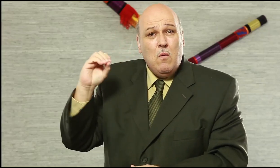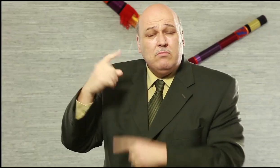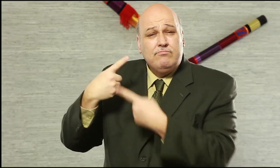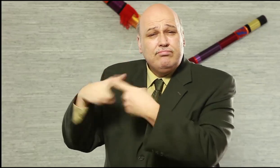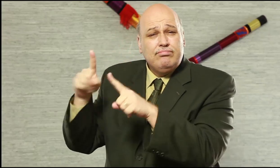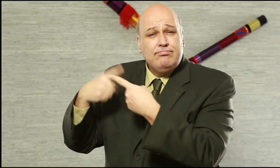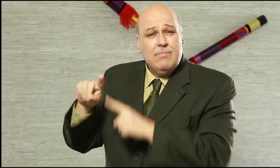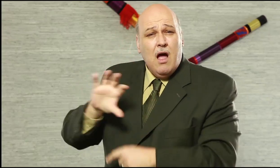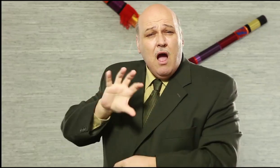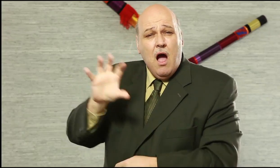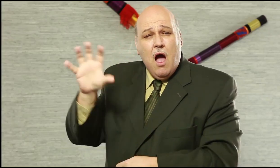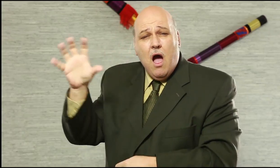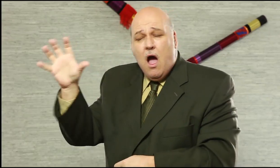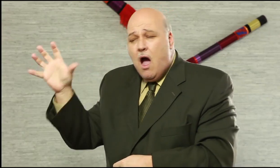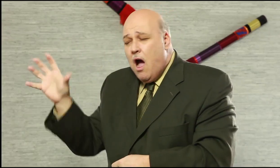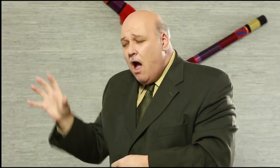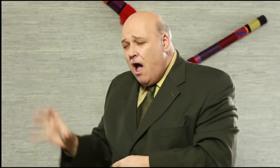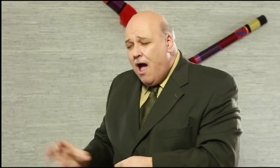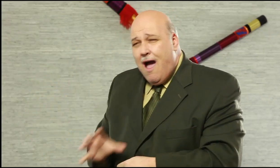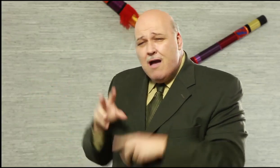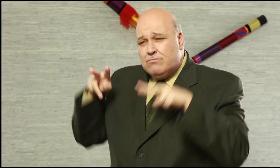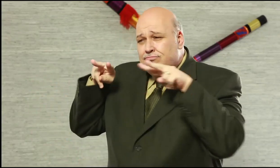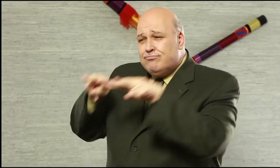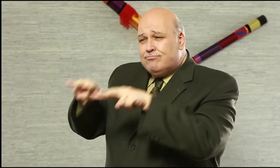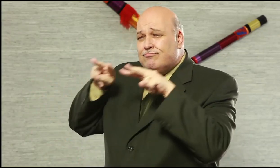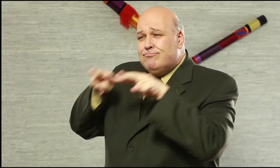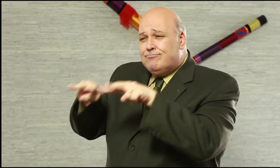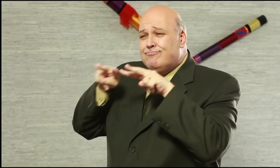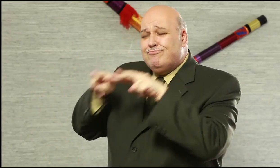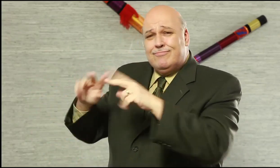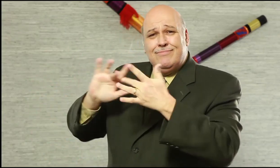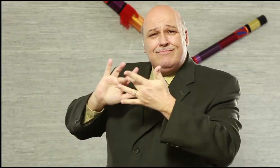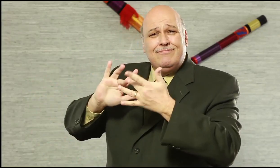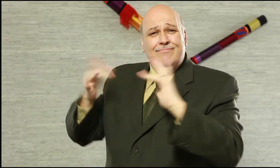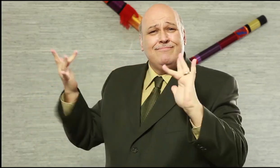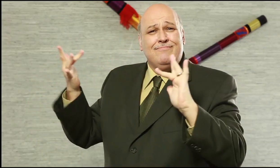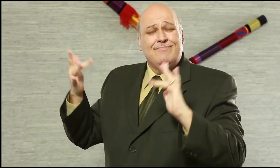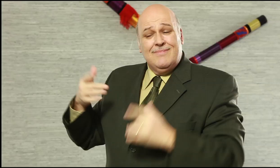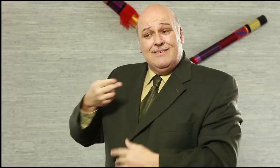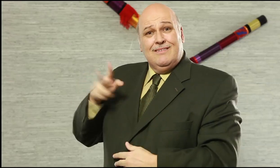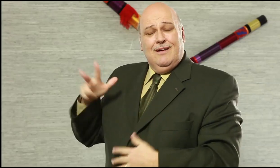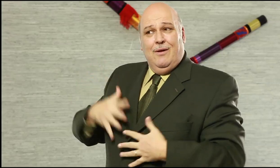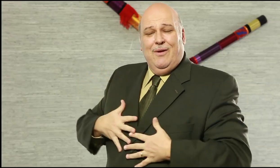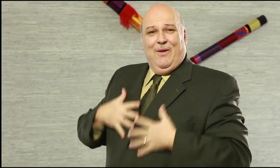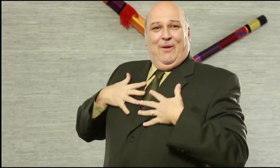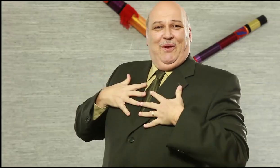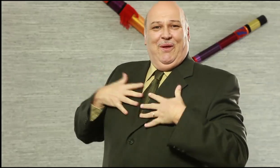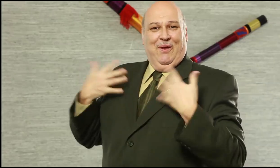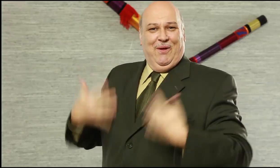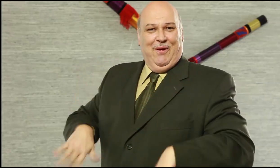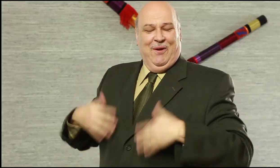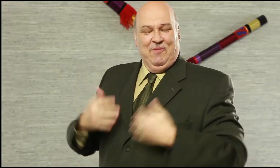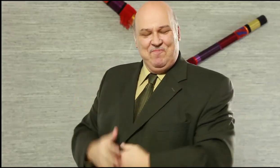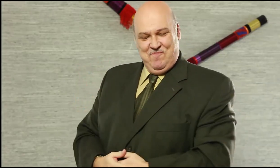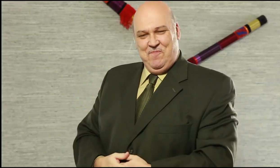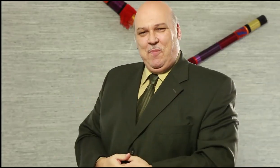world to watch every week! People from over 120 countries watch H3.